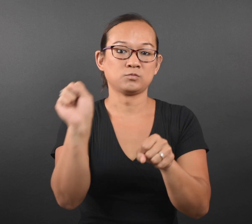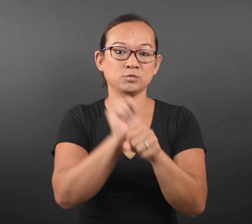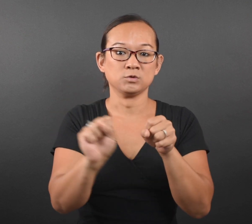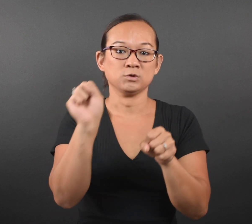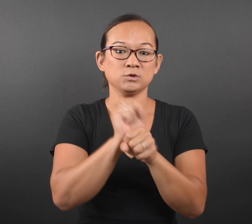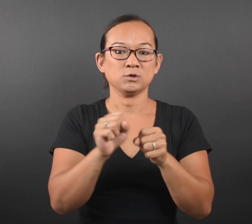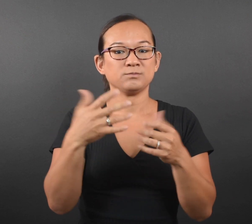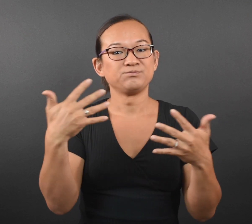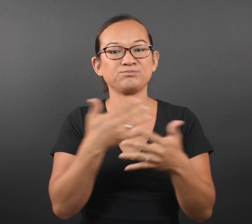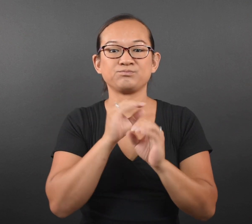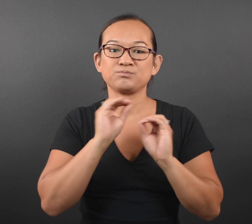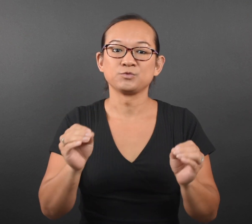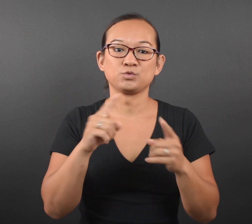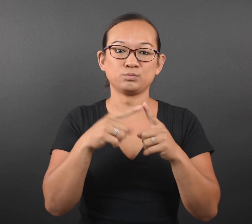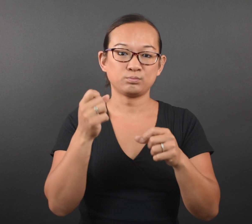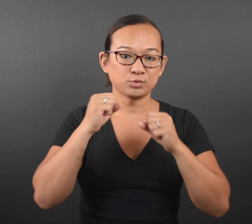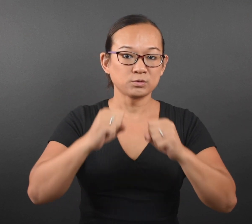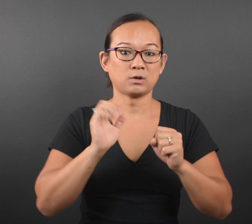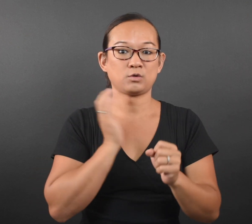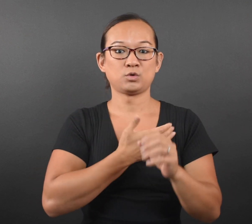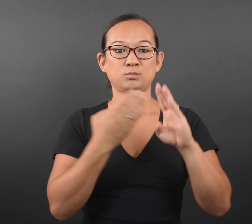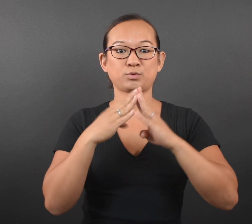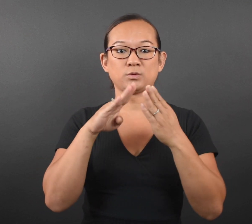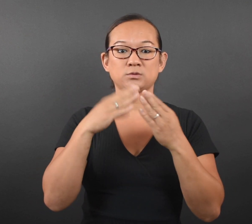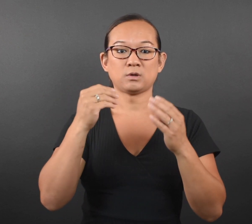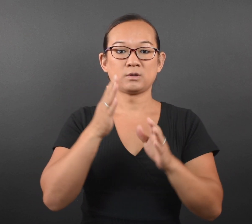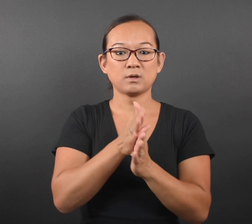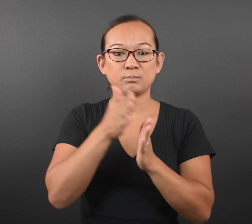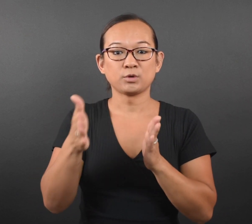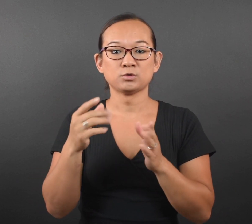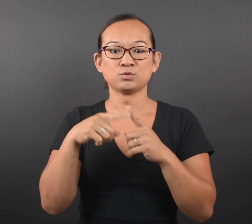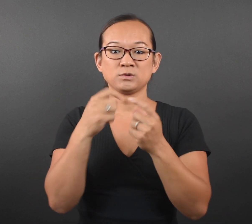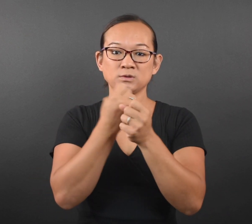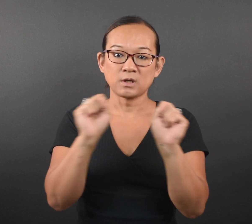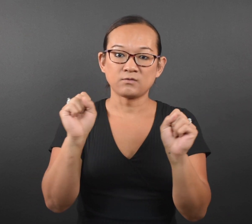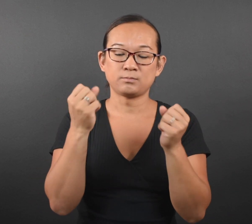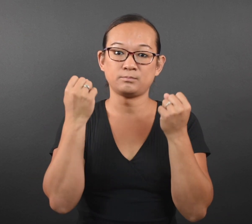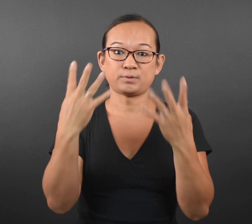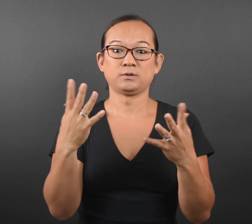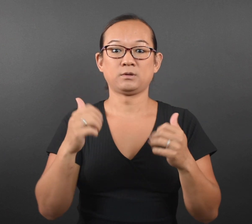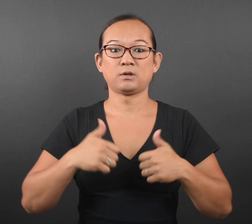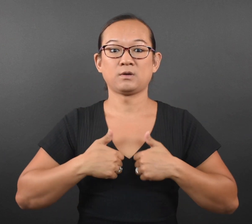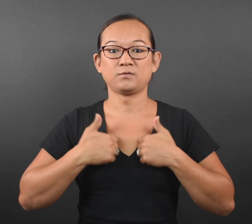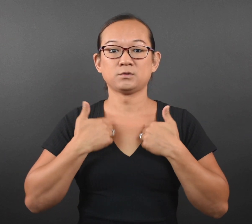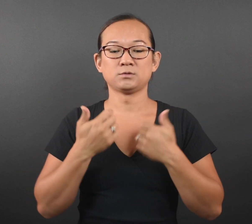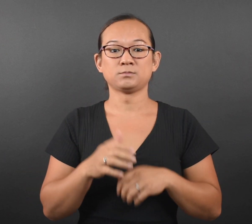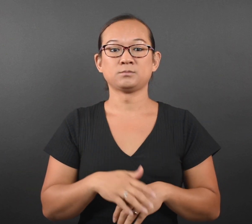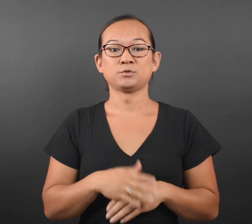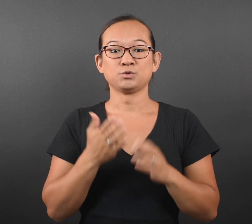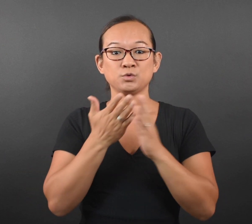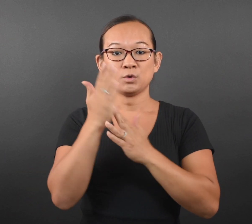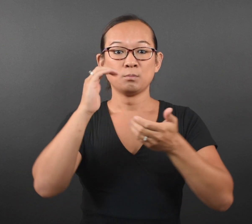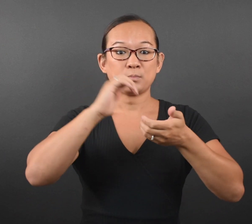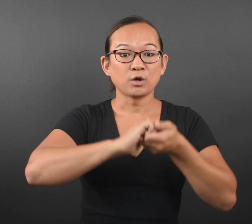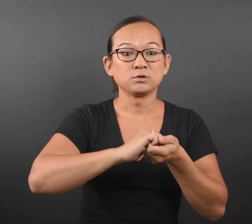tirelessly and fearlessly to protect our communities and neighbors, saving countless lives.